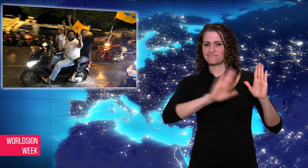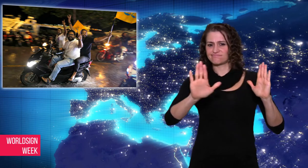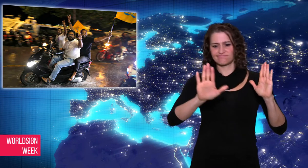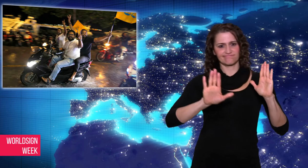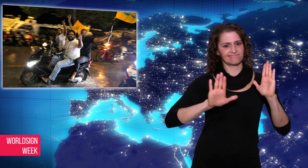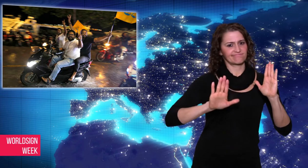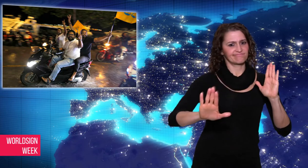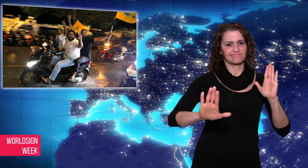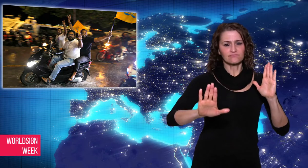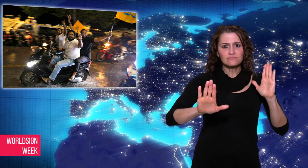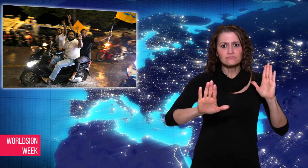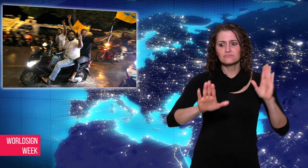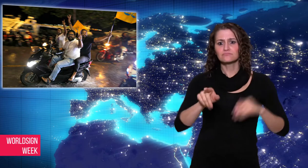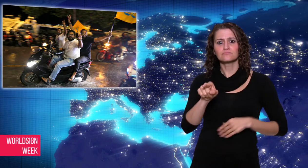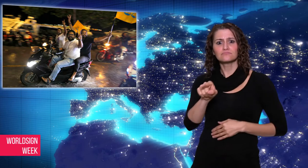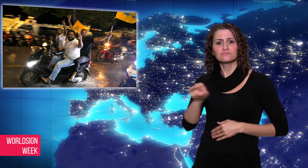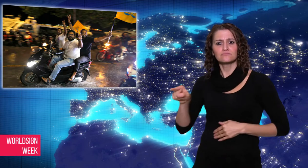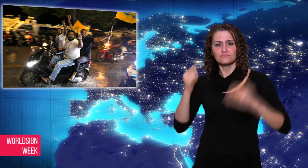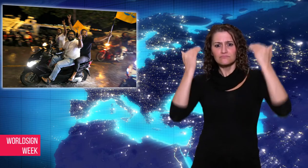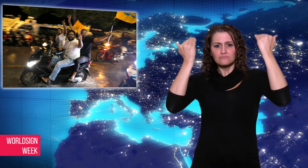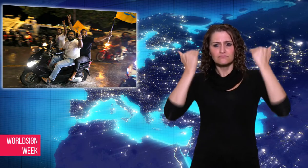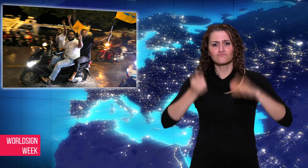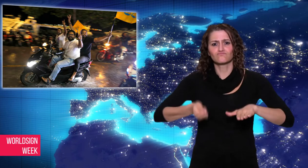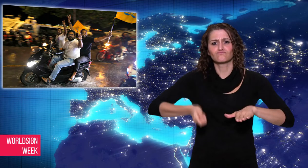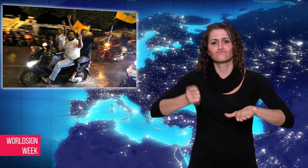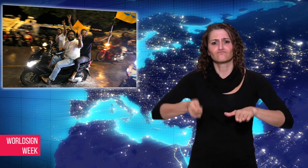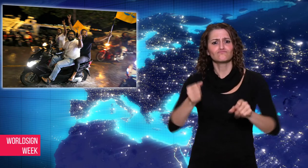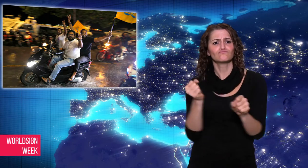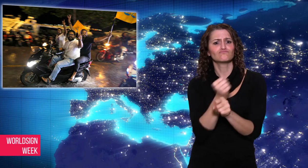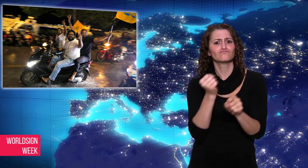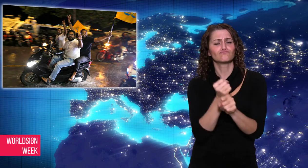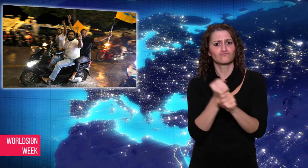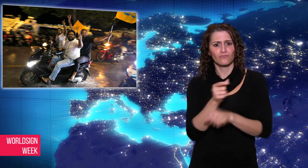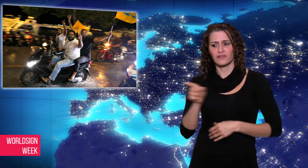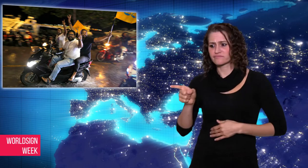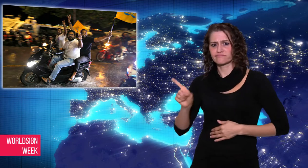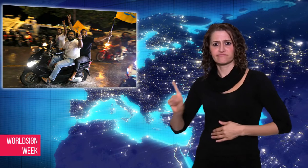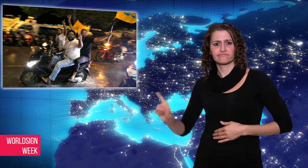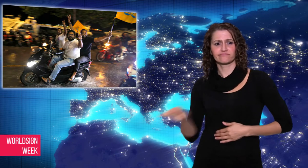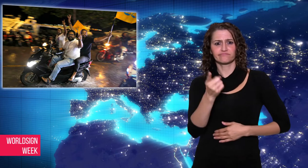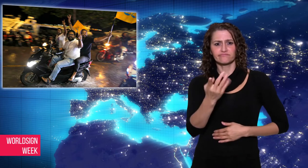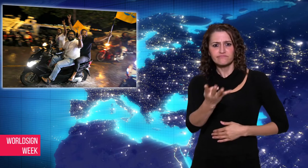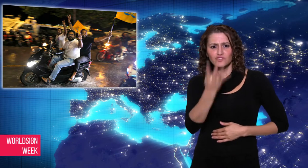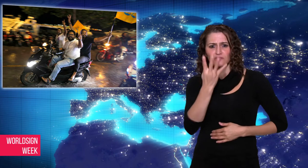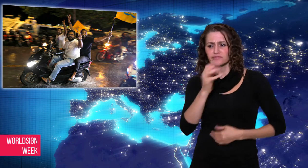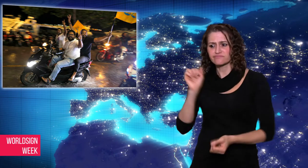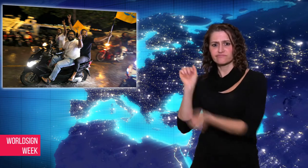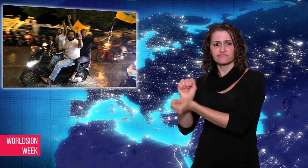suspended, and judges were